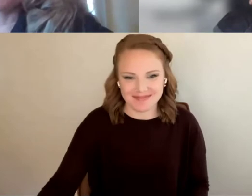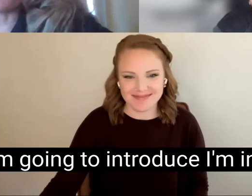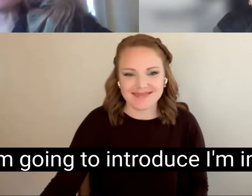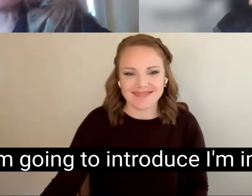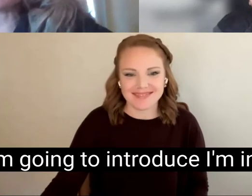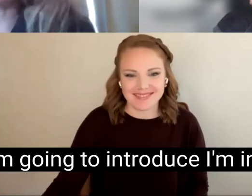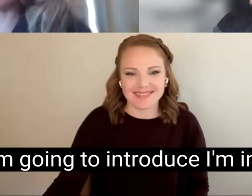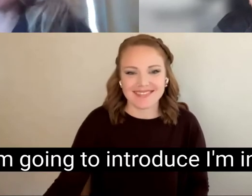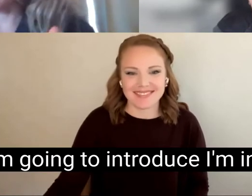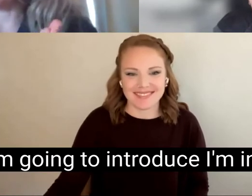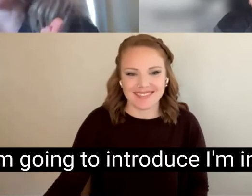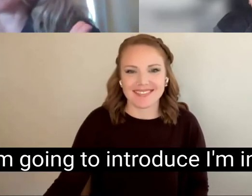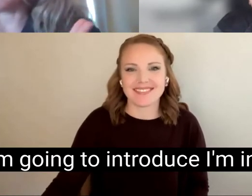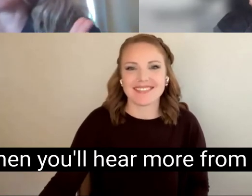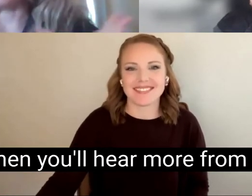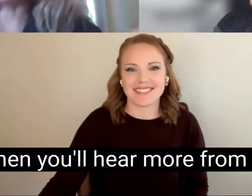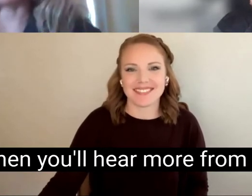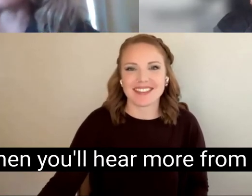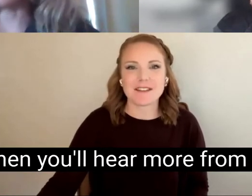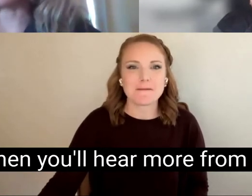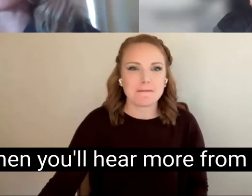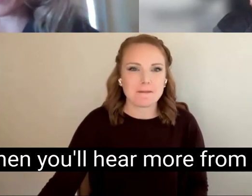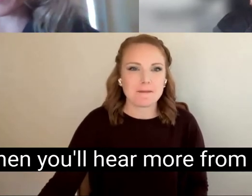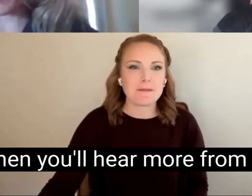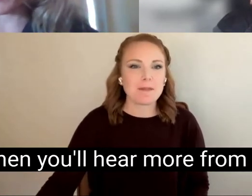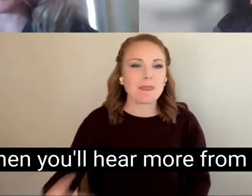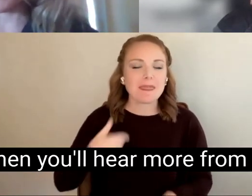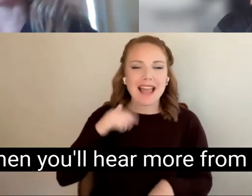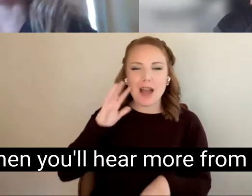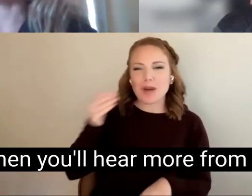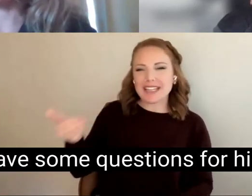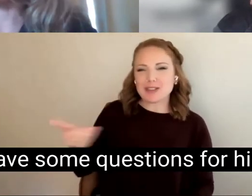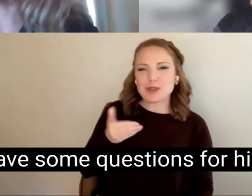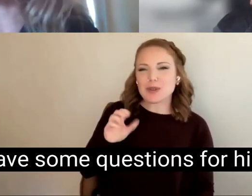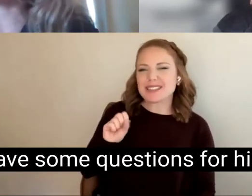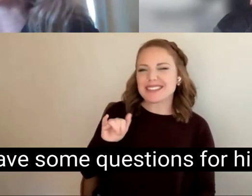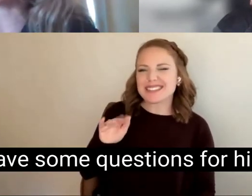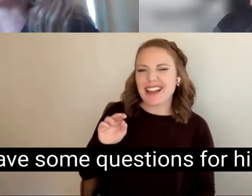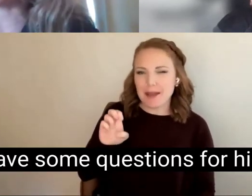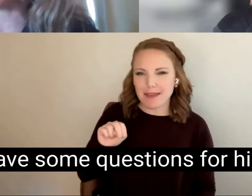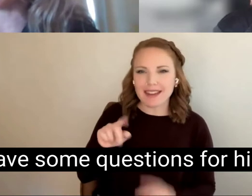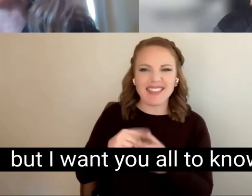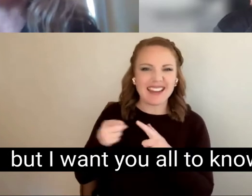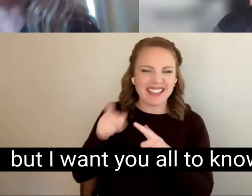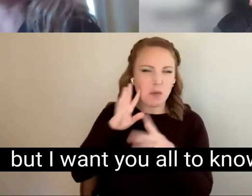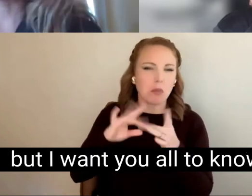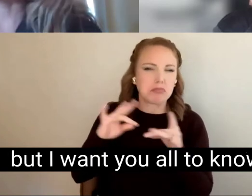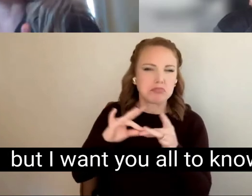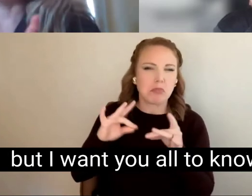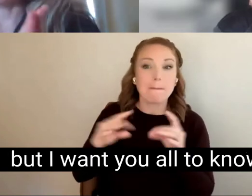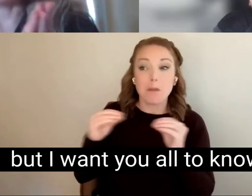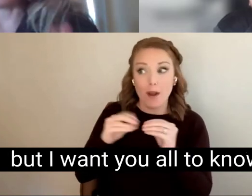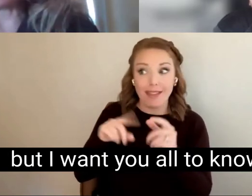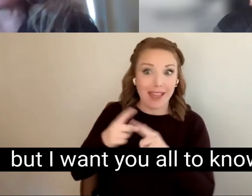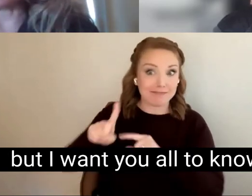So I'm going to introduce I'm in a little and then you'll hear more from him and we'll have some questions for him as well but I want you all to know.